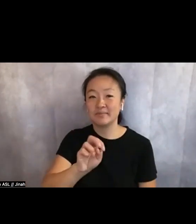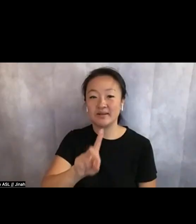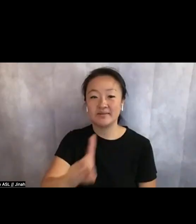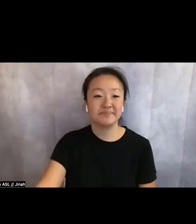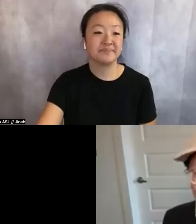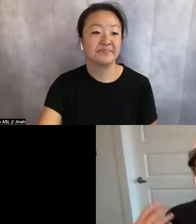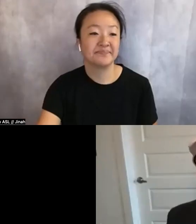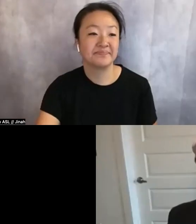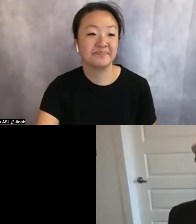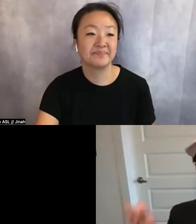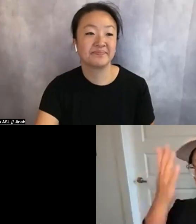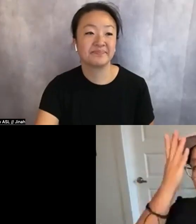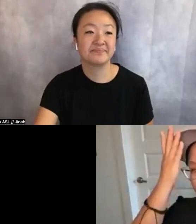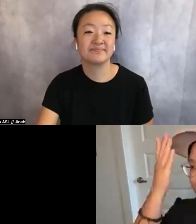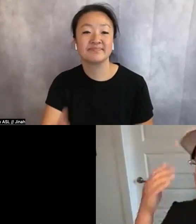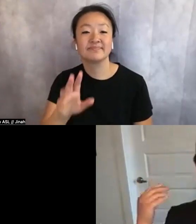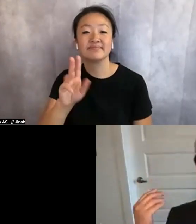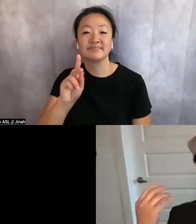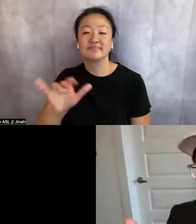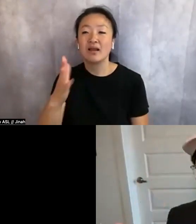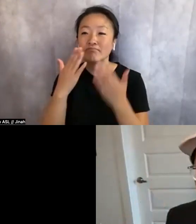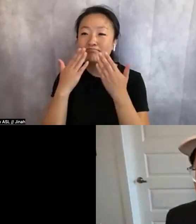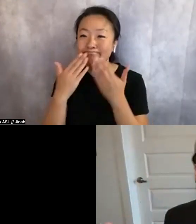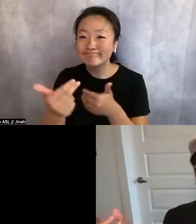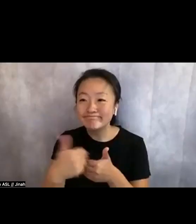Hey everyone, thank you so much for being with us. Thank you for honoring our hybrid